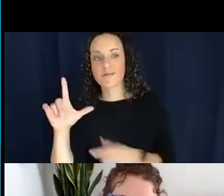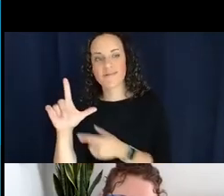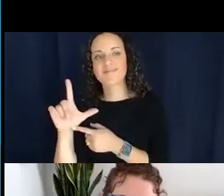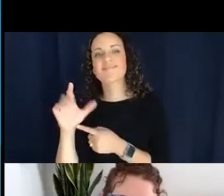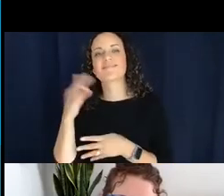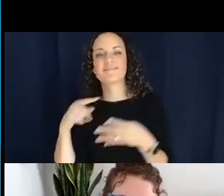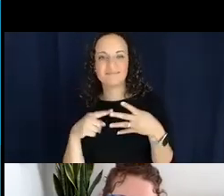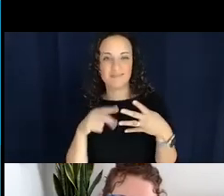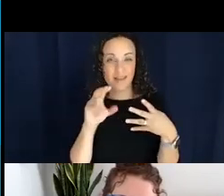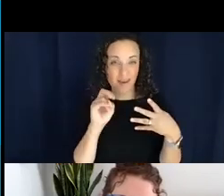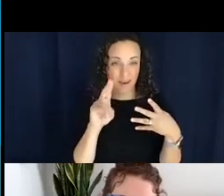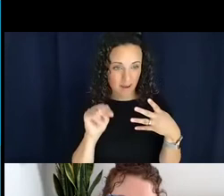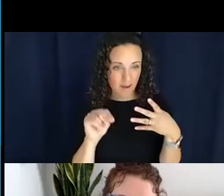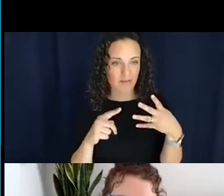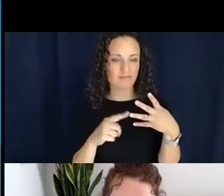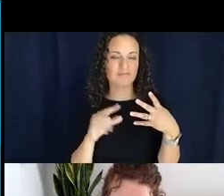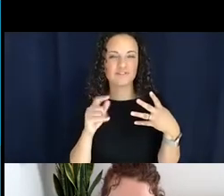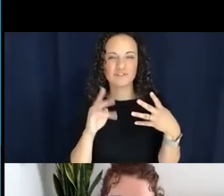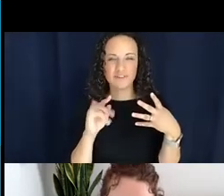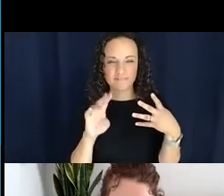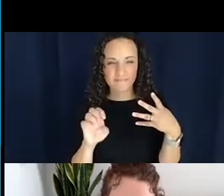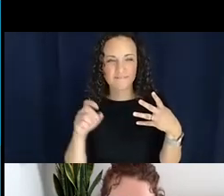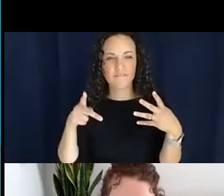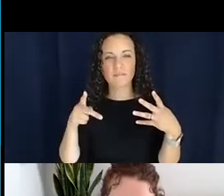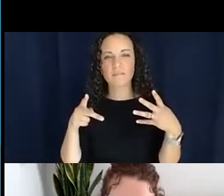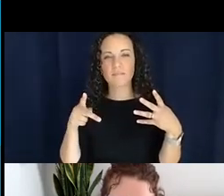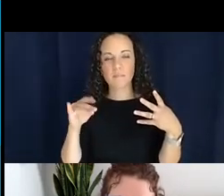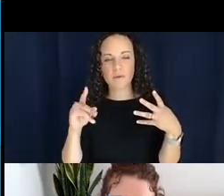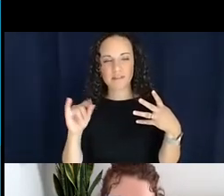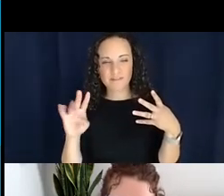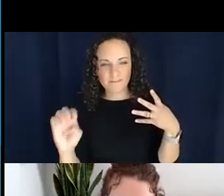then they have genitive and possessive classifiers, and then of course they include the verbal